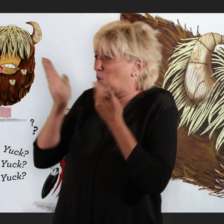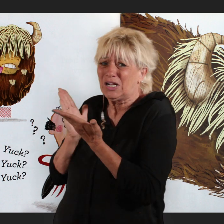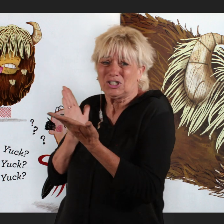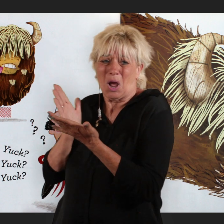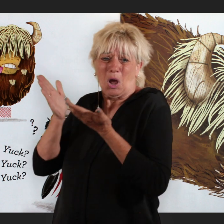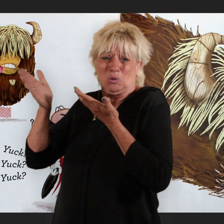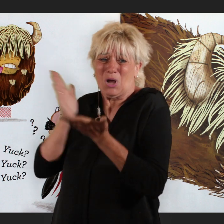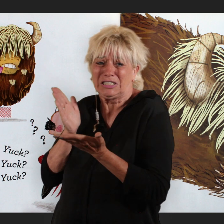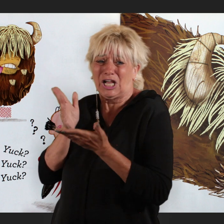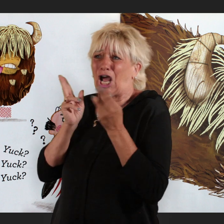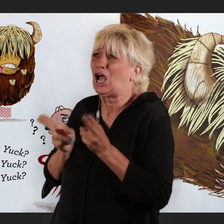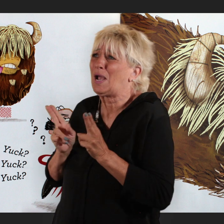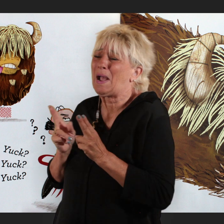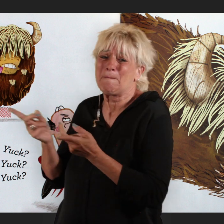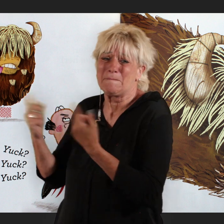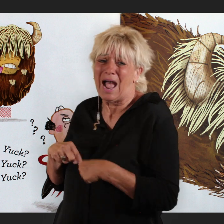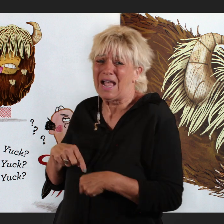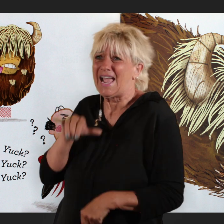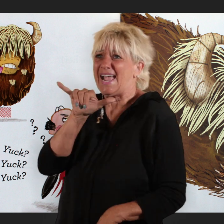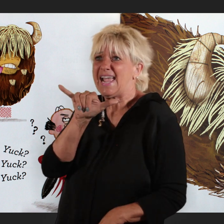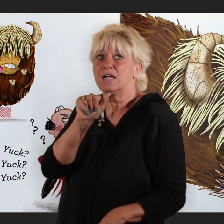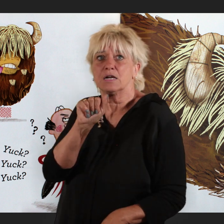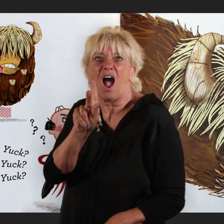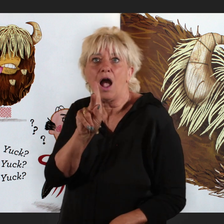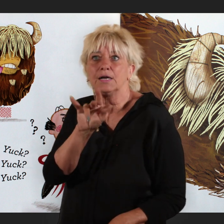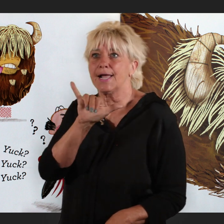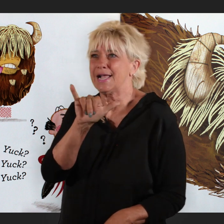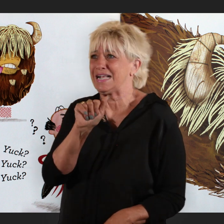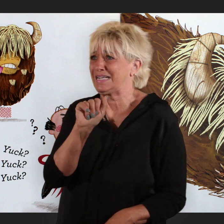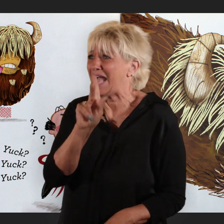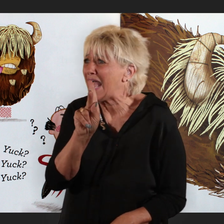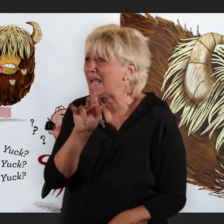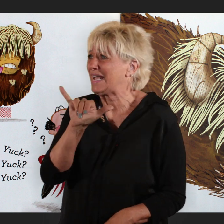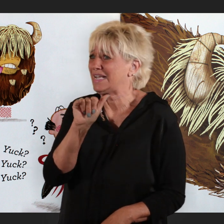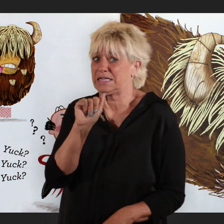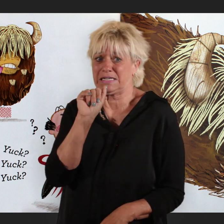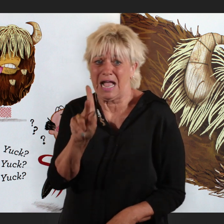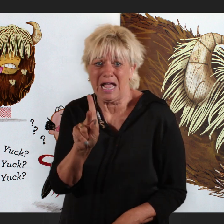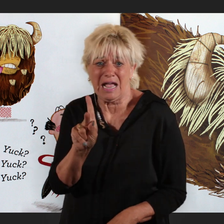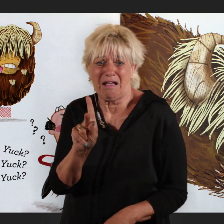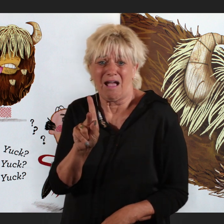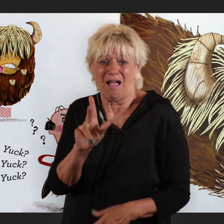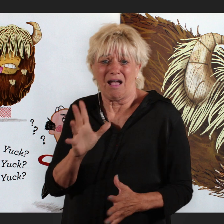Waiter! Waiter! Hurry back! Yak! Yak! Yak!